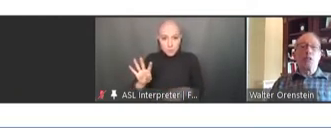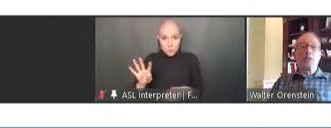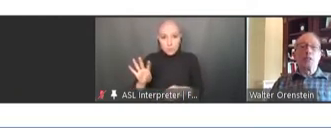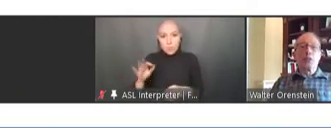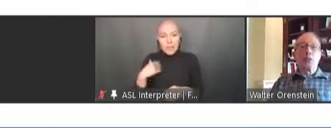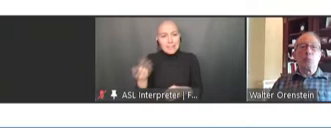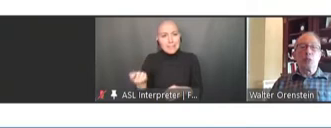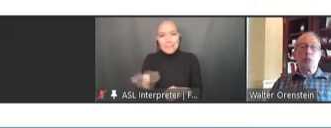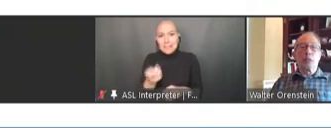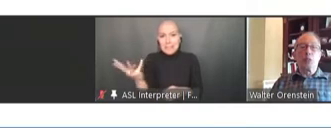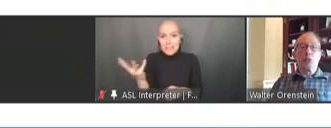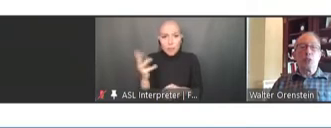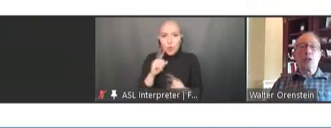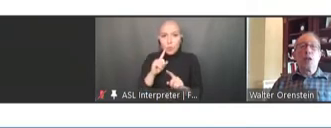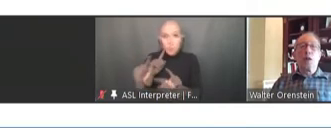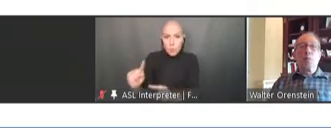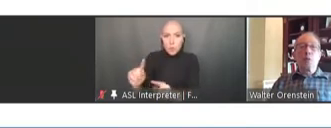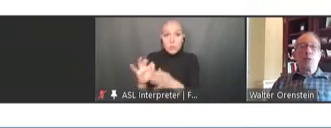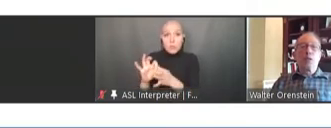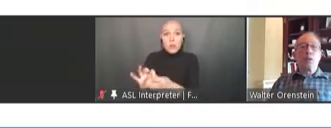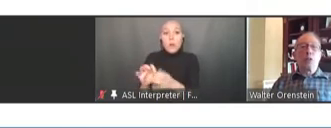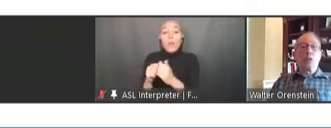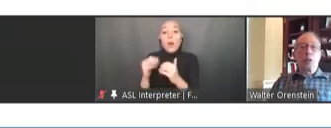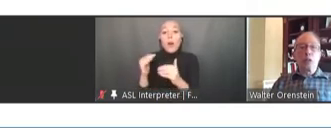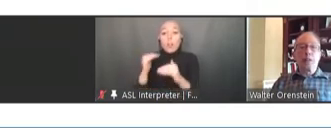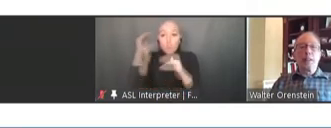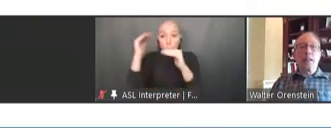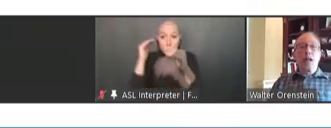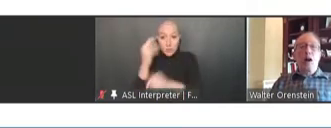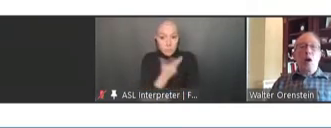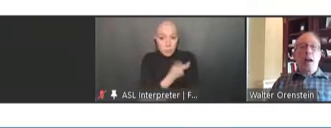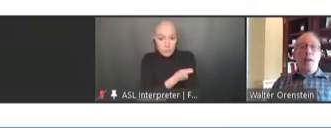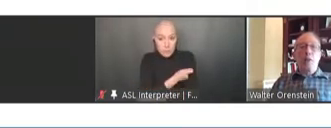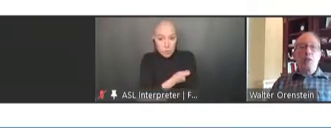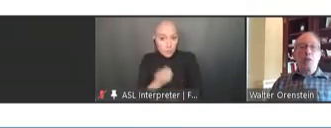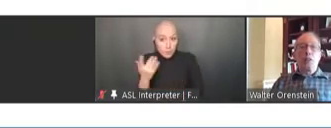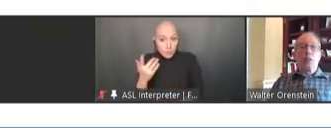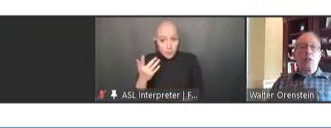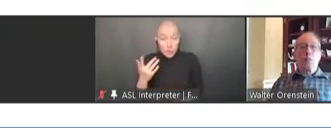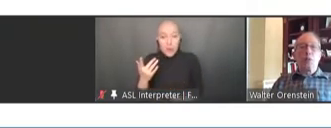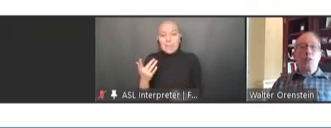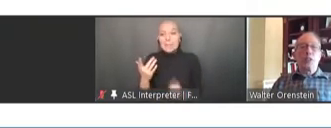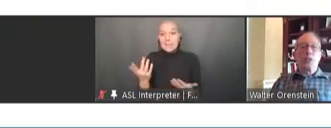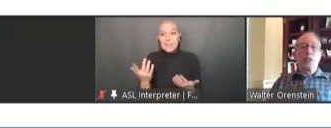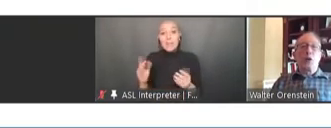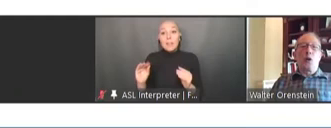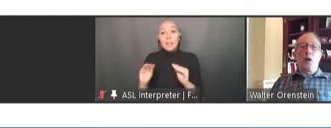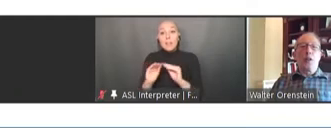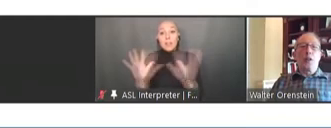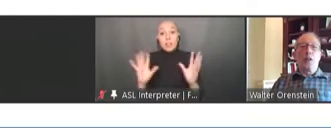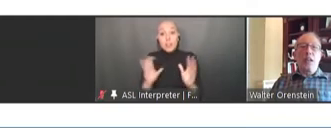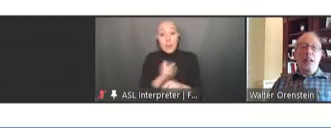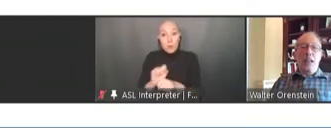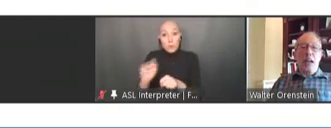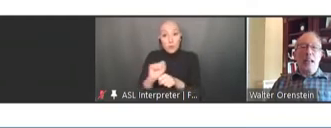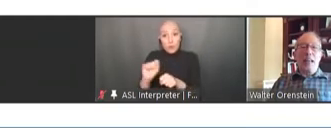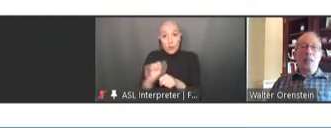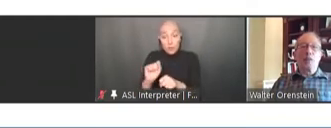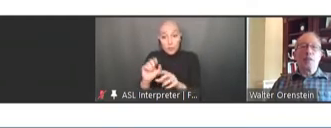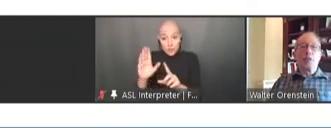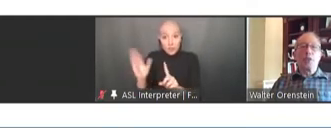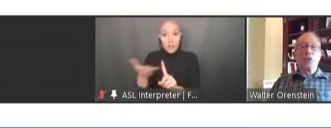adult immunization because clearly, our efforts in adult immunization are not anywhere near as good